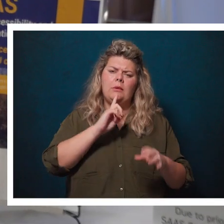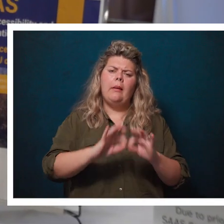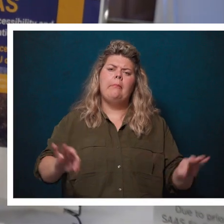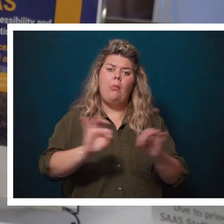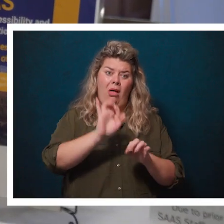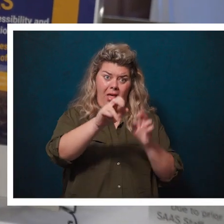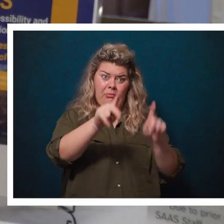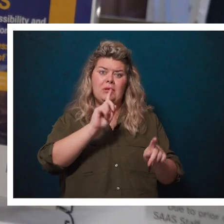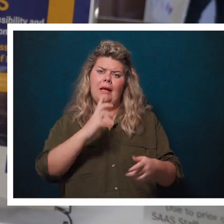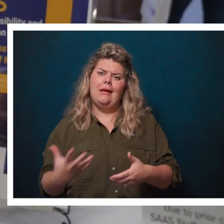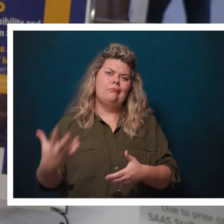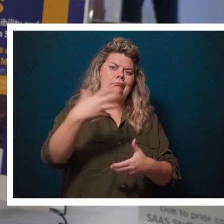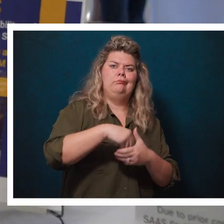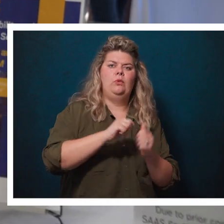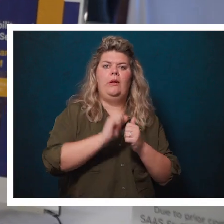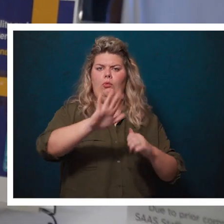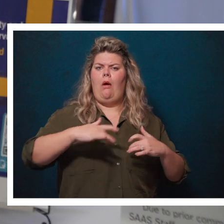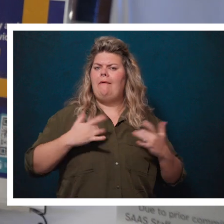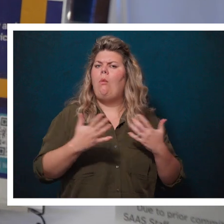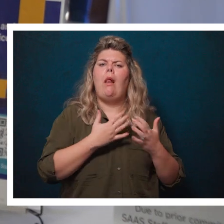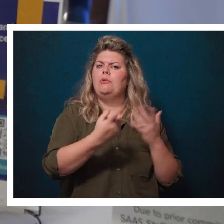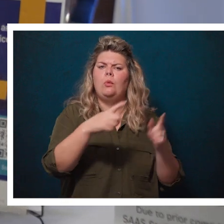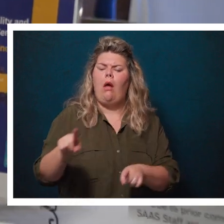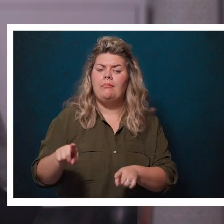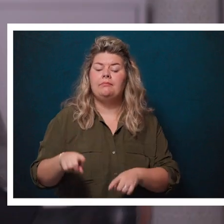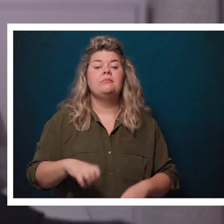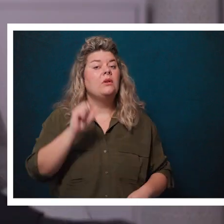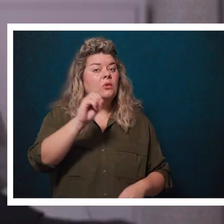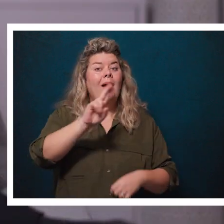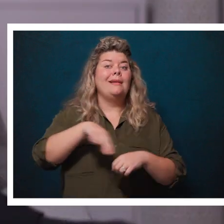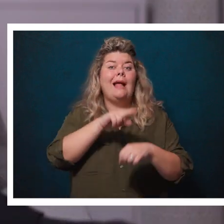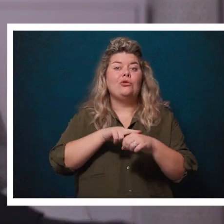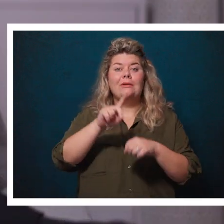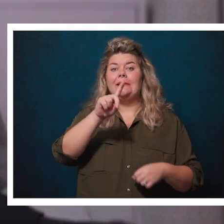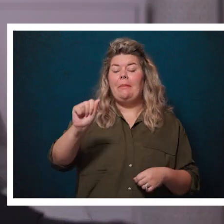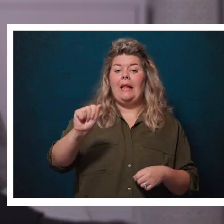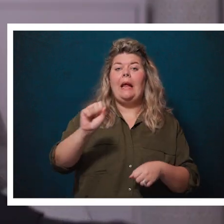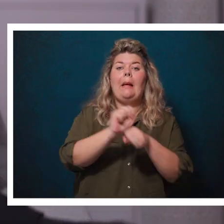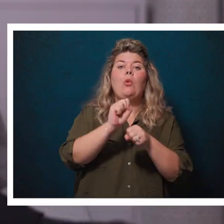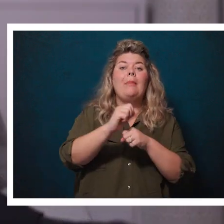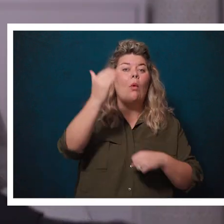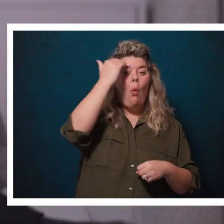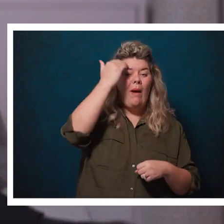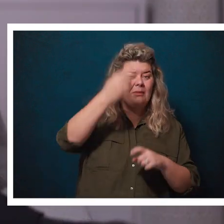in whatever event that you have going on. So National Disability Employment Awareness Month or NDEAM